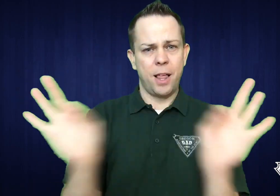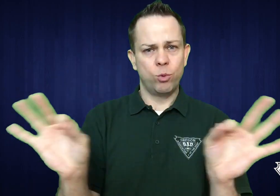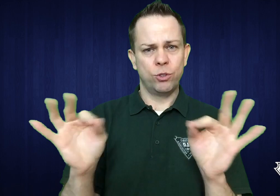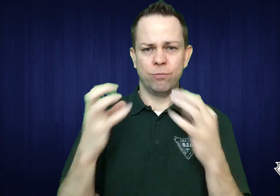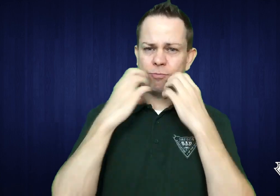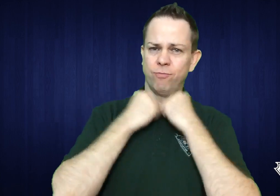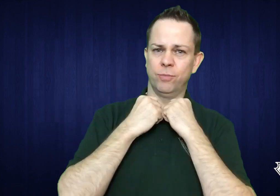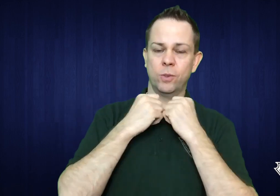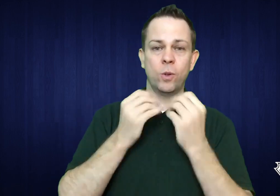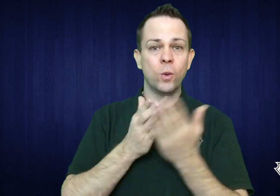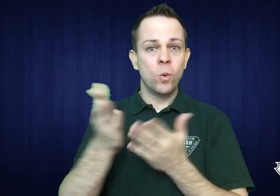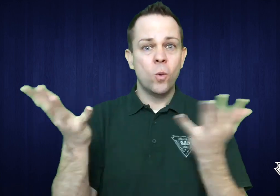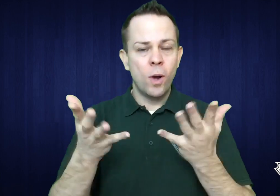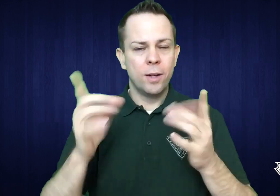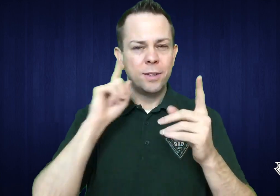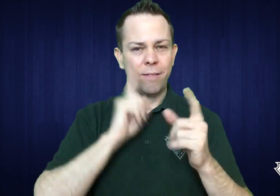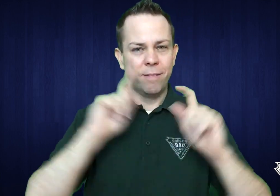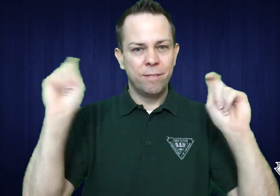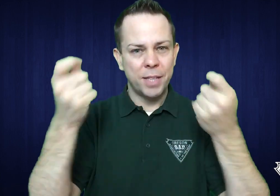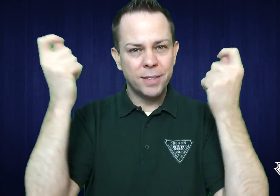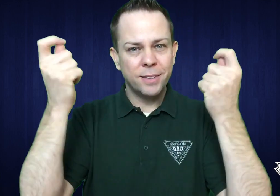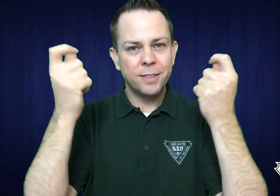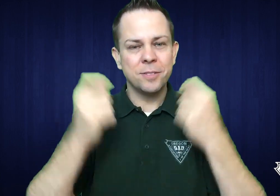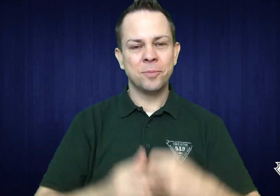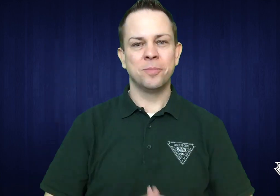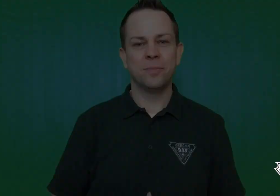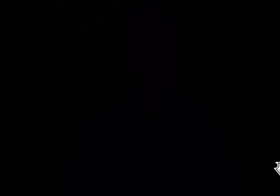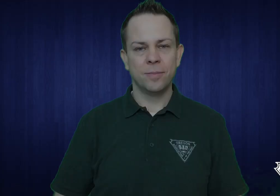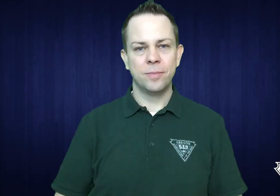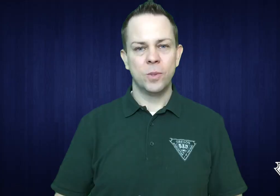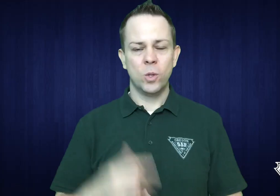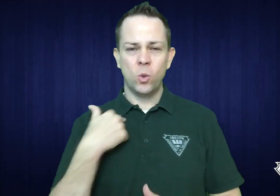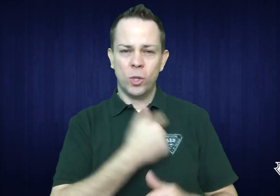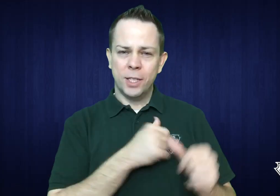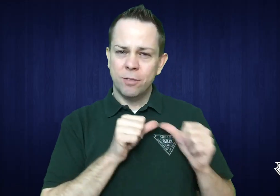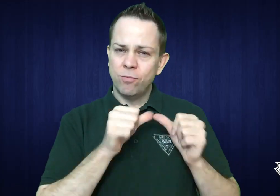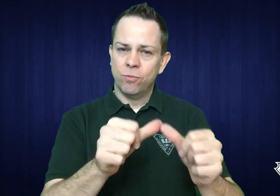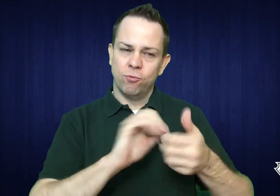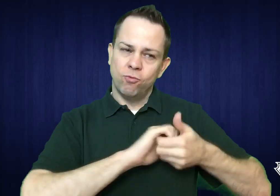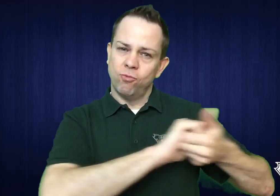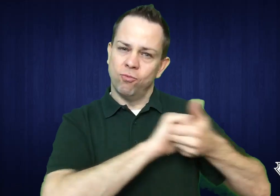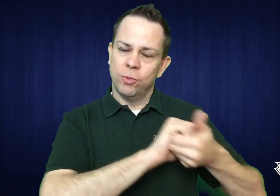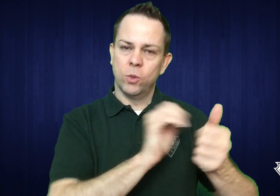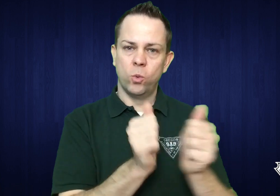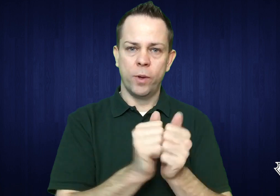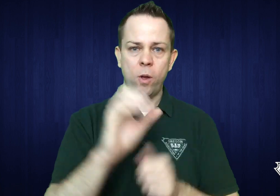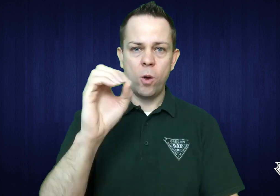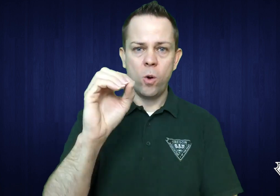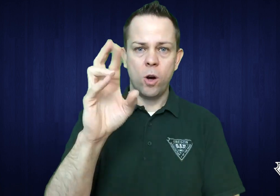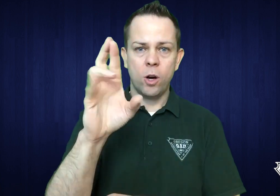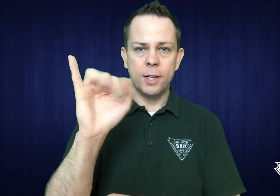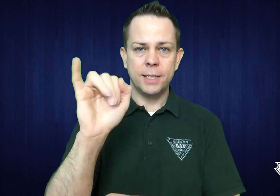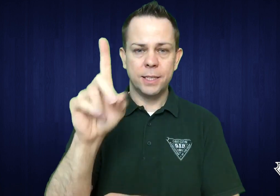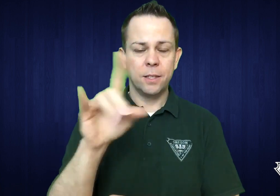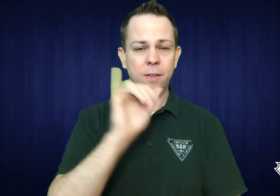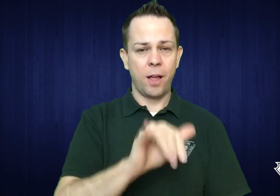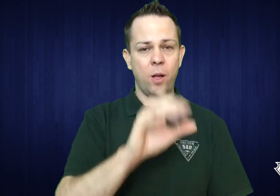of Deaf culture, identity, and language. We also continued our collaboration